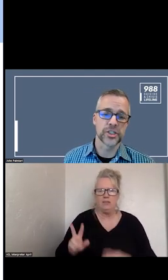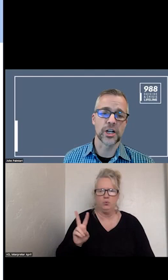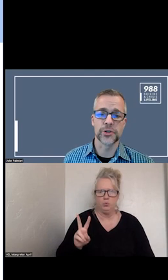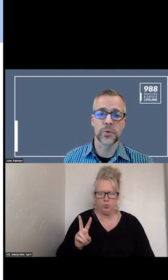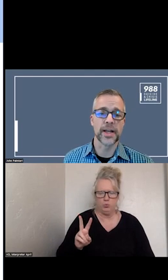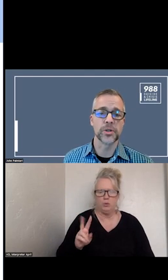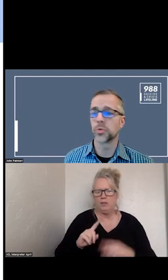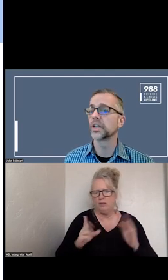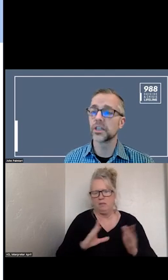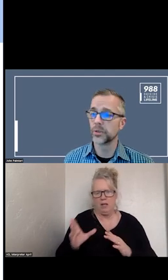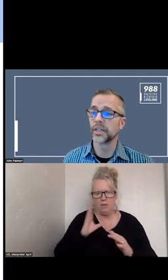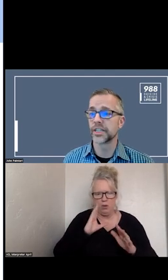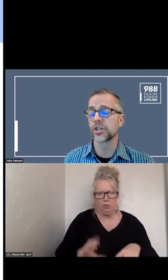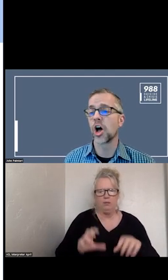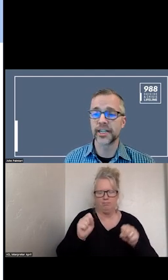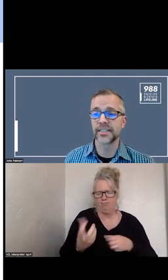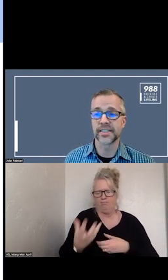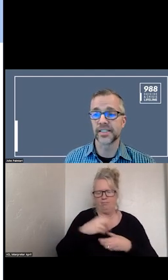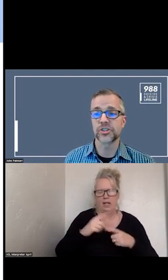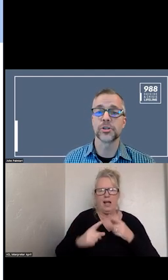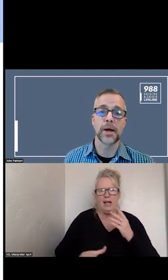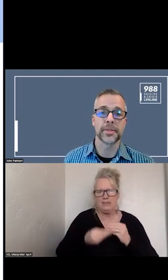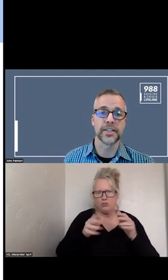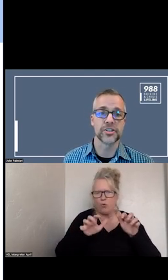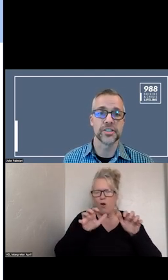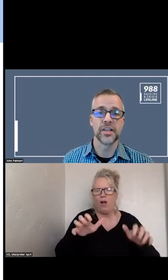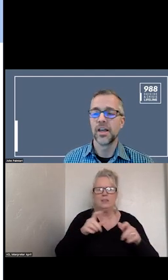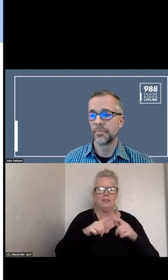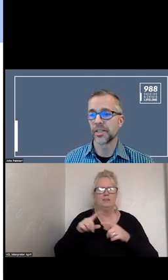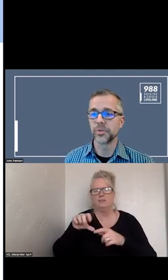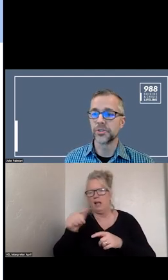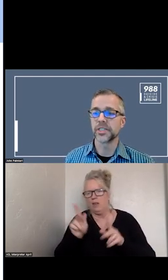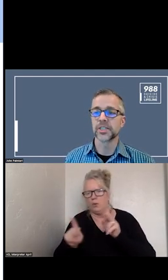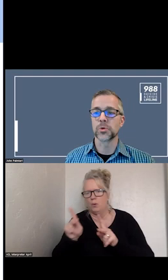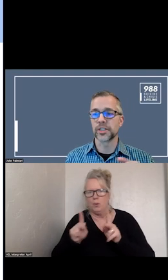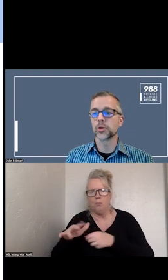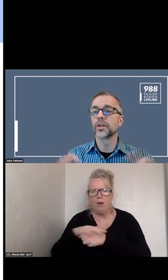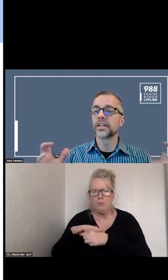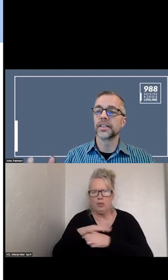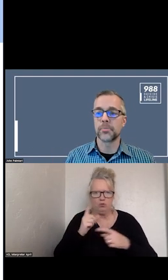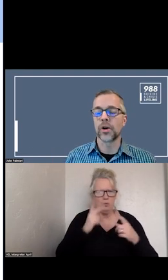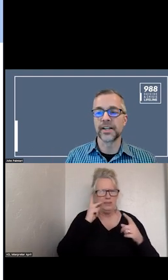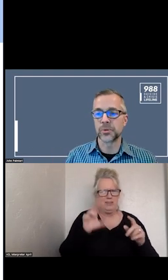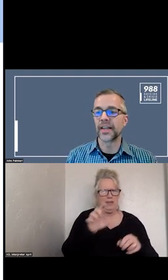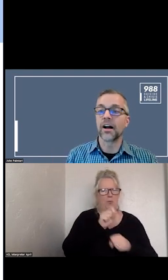THAT IS UNDER WAY THAT WILL INCLUDE ADDITIONAL AUDIENCES AND POPULATIONS BECAUSE WE SEE THIS WORK IS CRITICALLY IMPORTANT